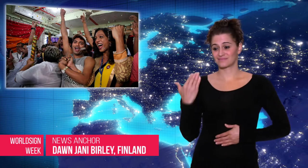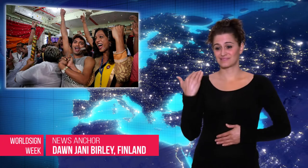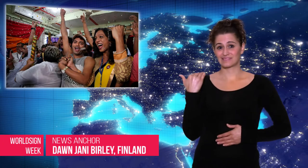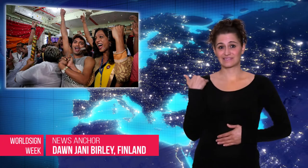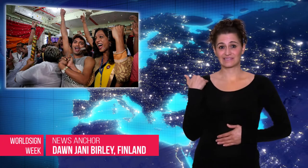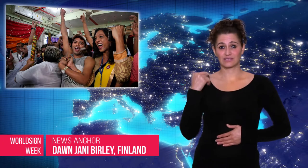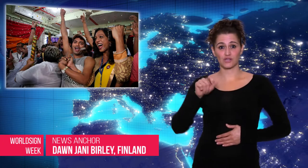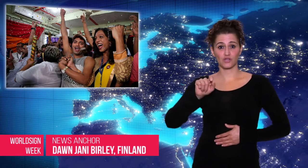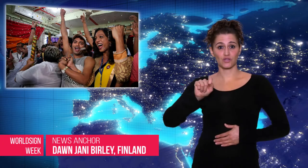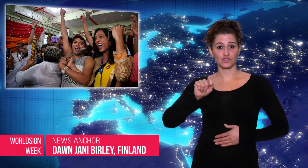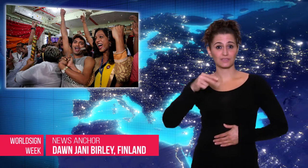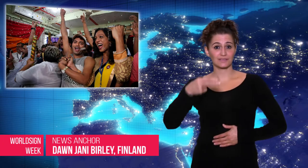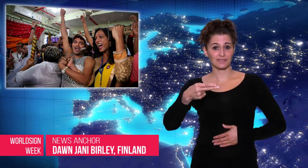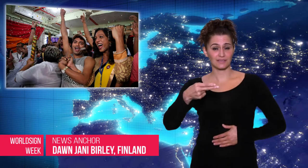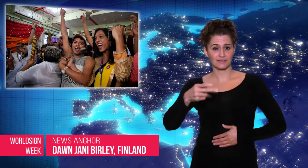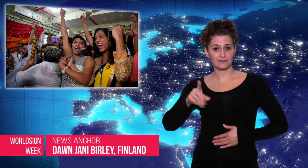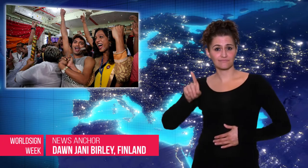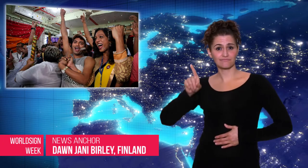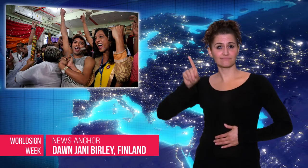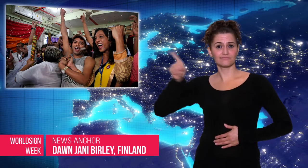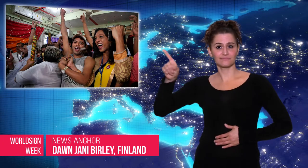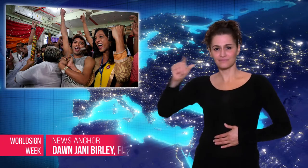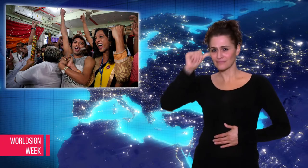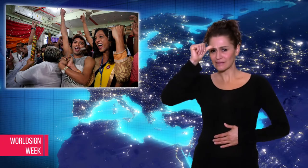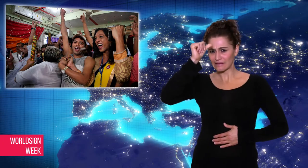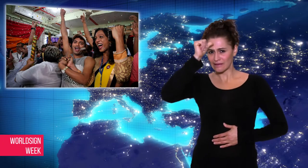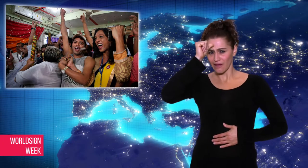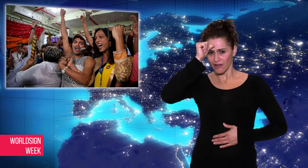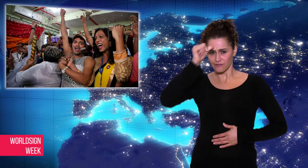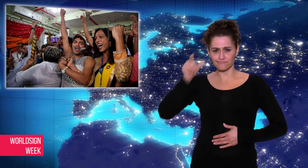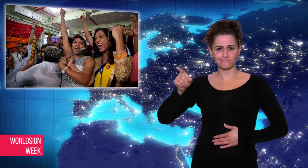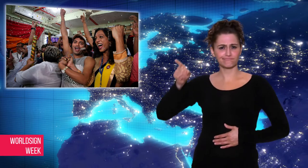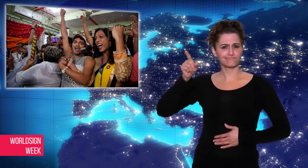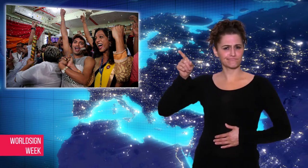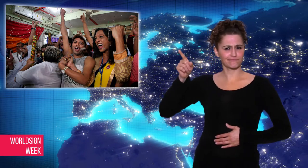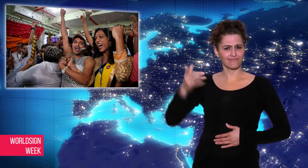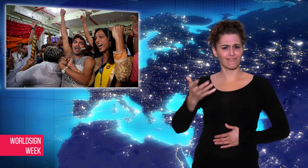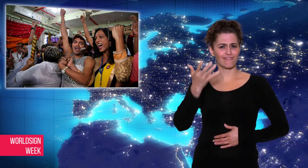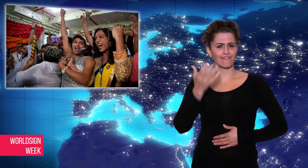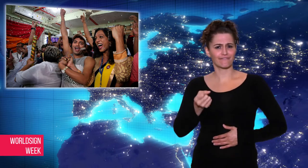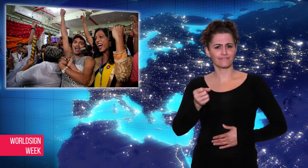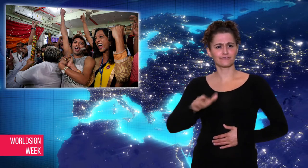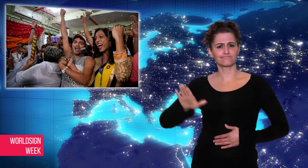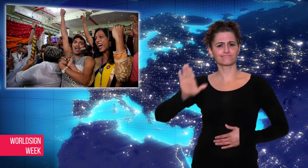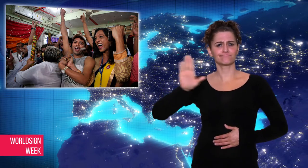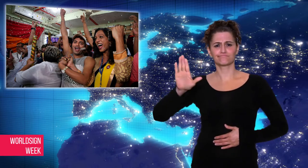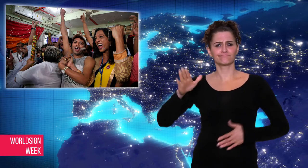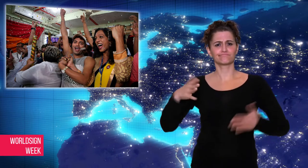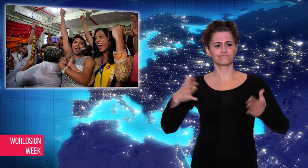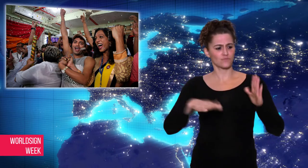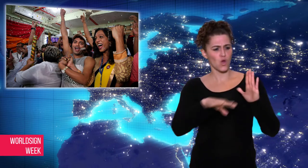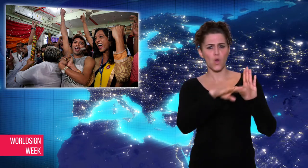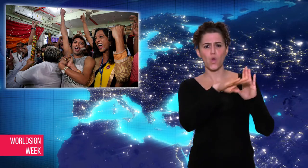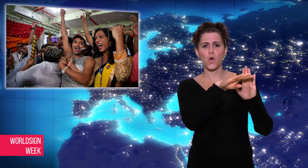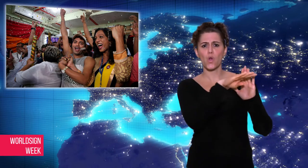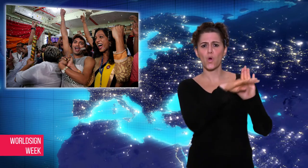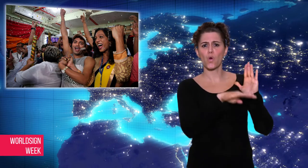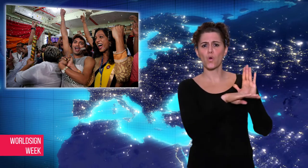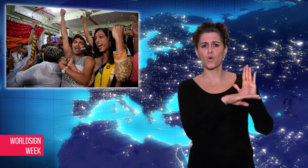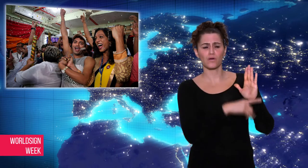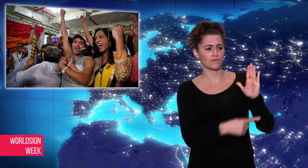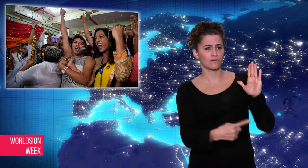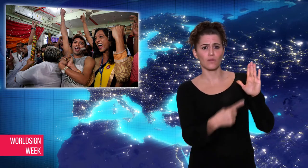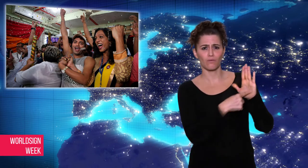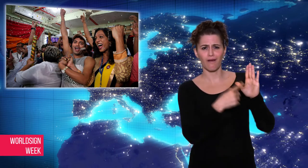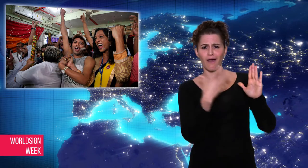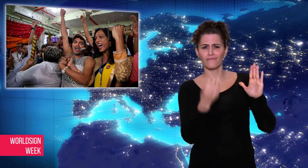Dawn: Last Thursday, the Supreme Court